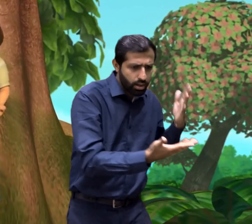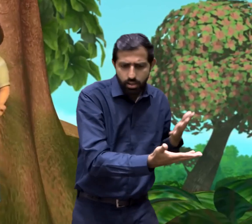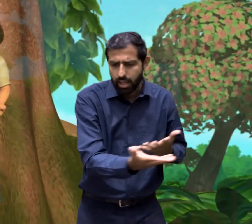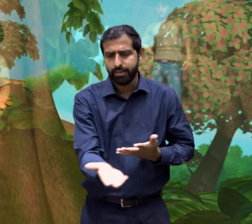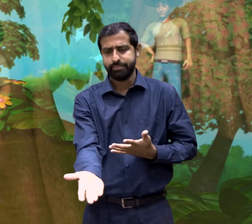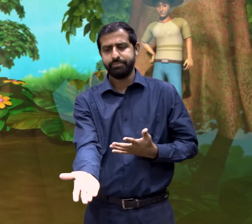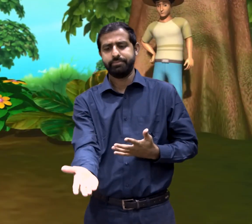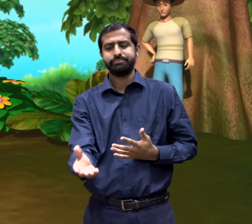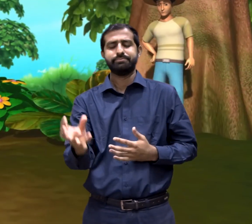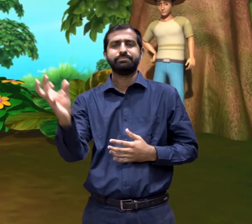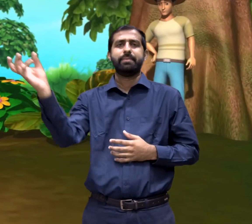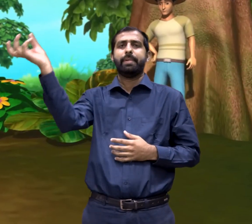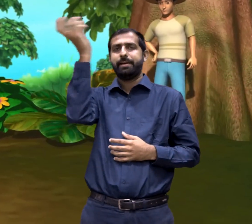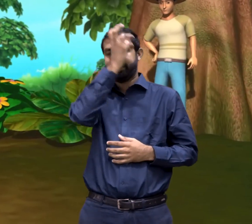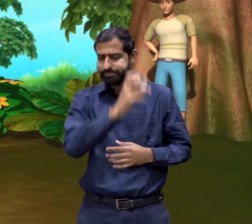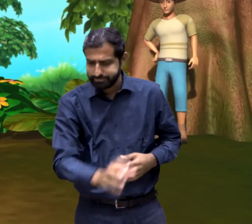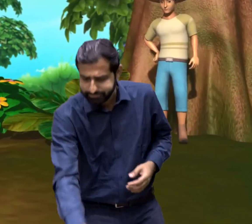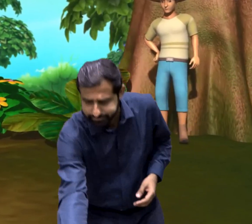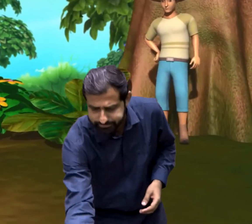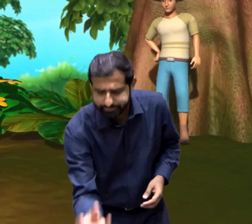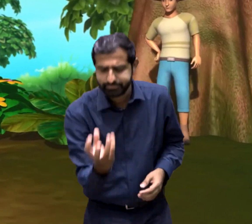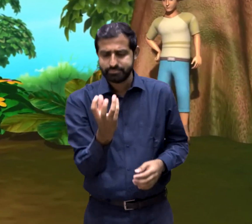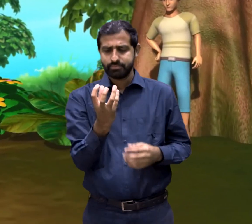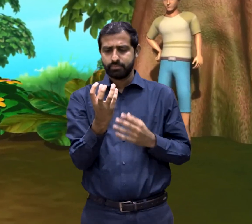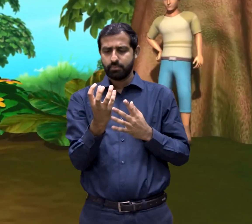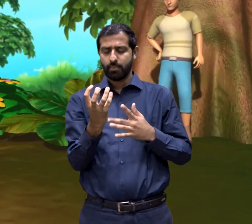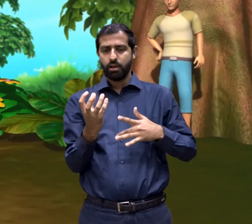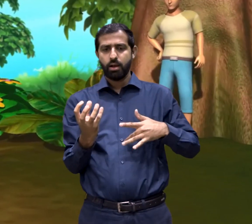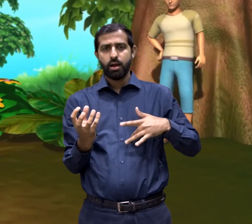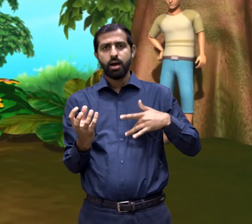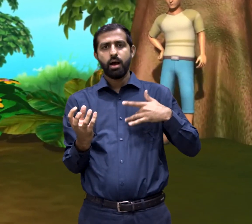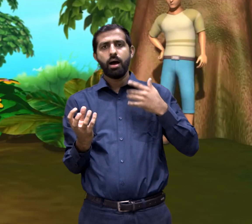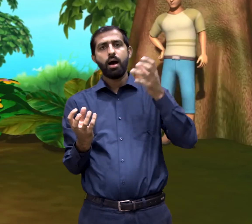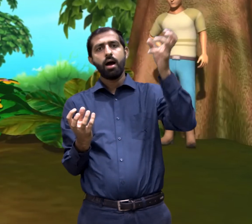find out what was that. Then he saw a little orange on the floor, then he